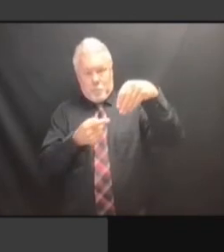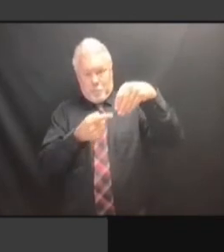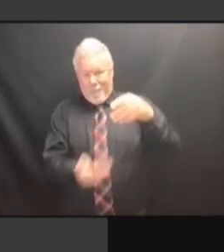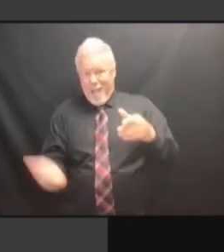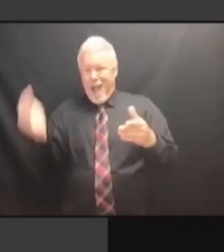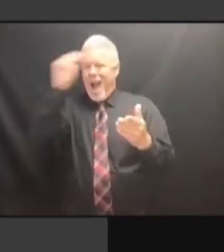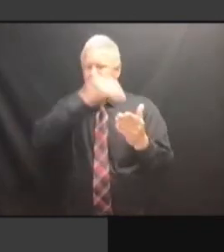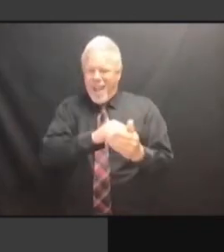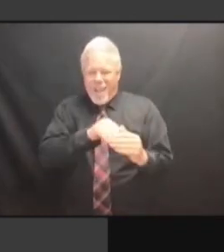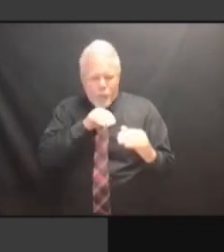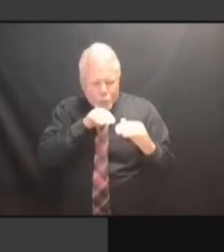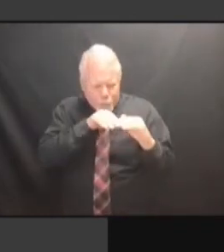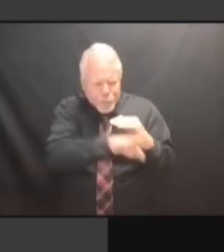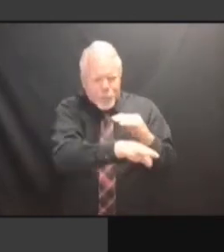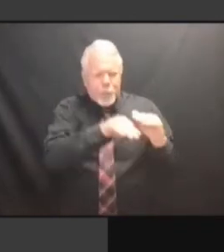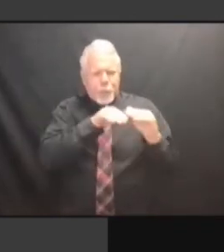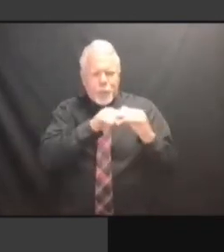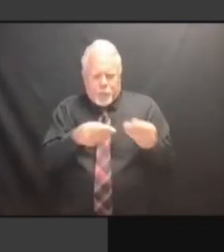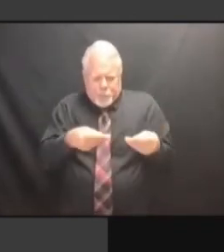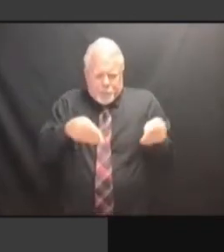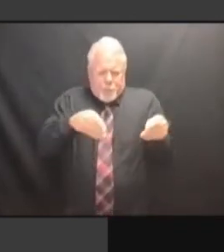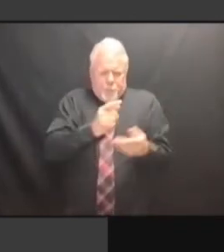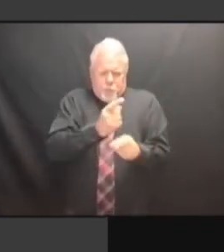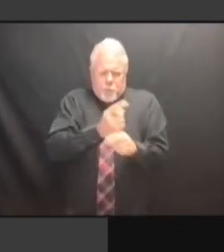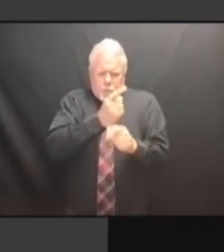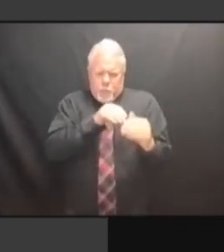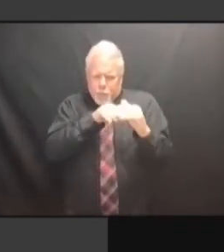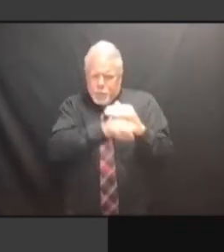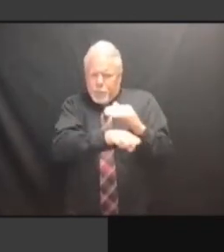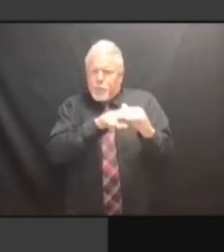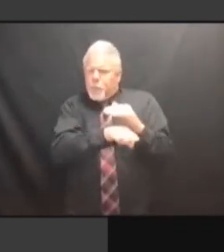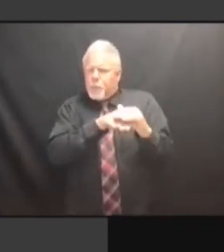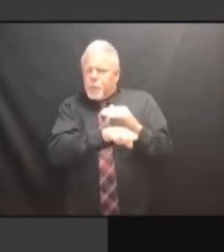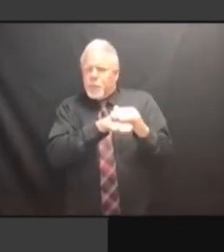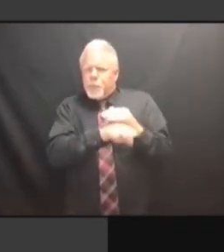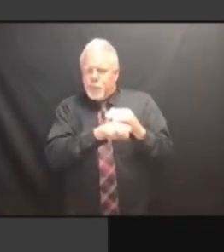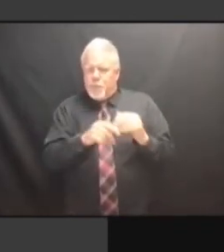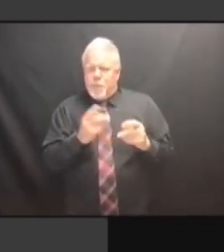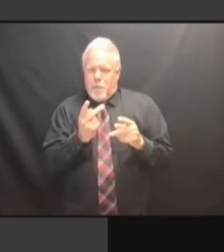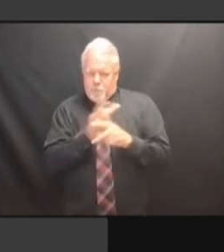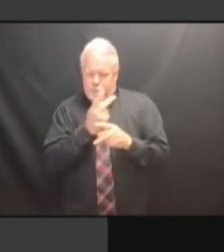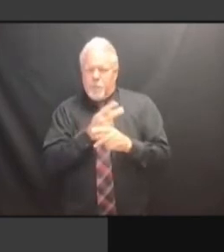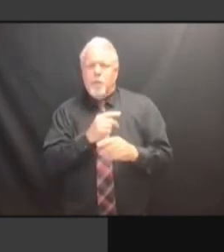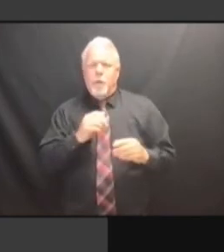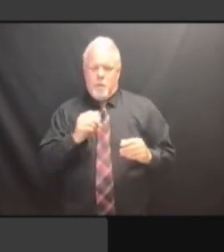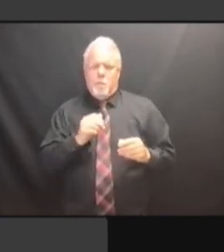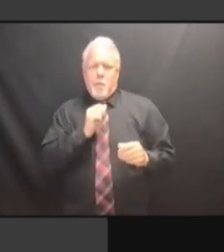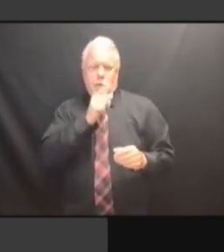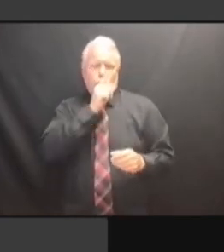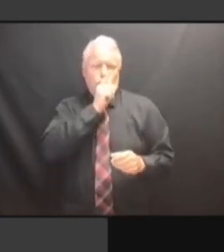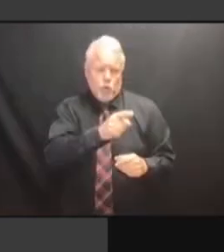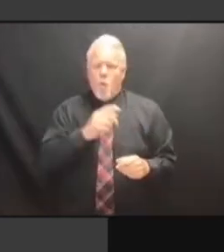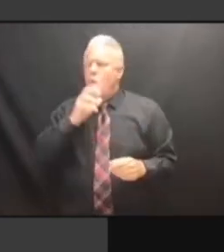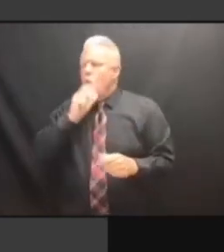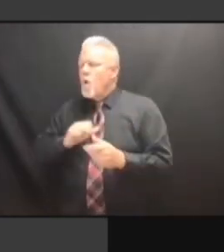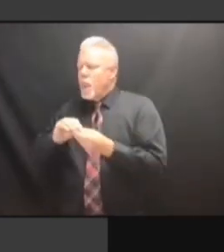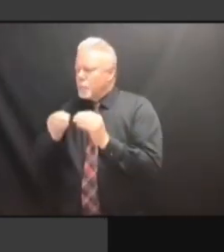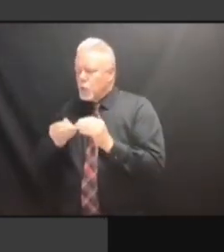THE REPORT DOESN'T EVEN REVIEW THE REPORT DOESN'T EVEN REVIEW WHETHER THE REPORT DOESN'T EVEN REVIEW WHETHER ANY THE REPORT DOESN'T EVEN REVIEW WHETHER ANY OF THE REPORT DOESN'T EVEN REVIEW WHETHER ANY OF THE THE REPORT DOESN'T EVEN REVIEW WHETHER ANY OF THE AUDITS WHETHER ANY OF THE AUDITS WHETHER ANY OF THE AUDITS COVERED WHETHER ANY OF THE AUDITS COVERED THOSE WHETHER ANY OF THE AUDITS COVERED THOSE FOUR WHETHER ANY OF THE AUDITS COVERED THOSE FOUR ELECTION COVERED THOSE FOUR ELECTION COVERED THOSE FOUR ELECTION DISTRICTS. DISTRICTS. DISTRICTS. AND DISTRICTS. AND I DISTRICTS. AND I REALIZE DISTRICTS. AND I REALIZE THE DISTRICTS. AND I REALIZE THE ODDS DISTRICTS. AND I REALIZE THE ODDS ARE DISTRICTS. AND I REALIZE THE ODDS ARE THEY AND I REALIZE THE ODDS ARE THEY AND I REALIZE THE ODDS ARE THEY WERE AND I REALIZE THE ODDS ARE THEY WERE DOING AND I REALIZE THE ODDS ARE THEY WERE DOING A